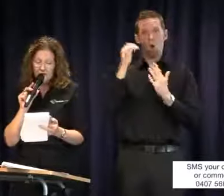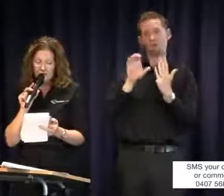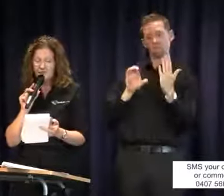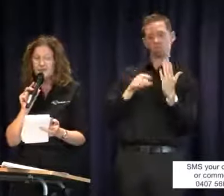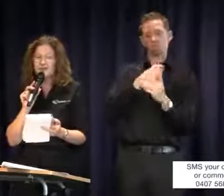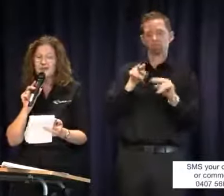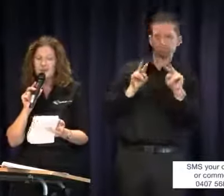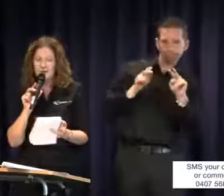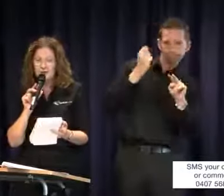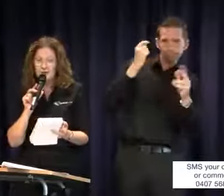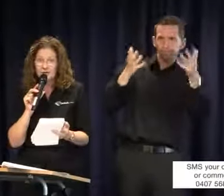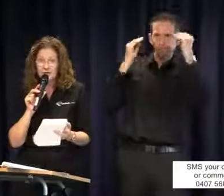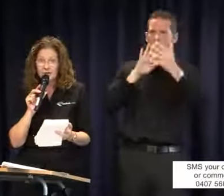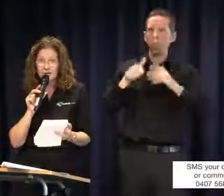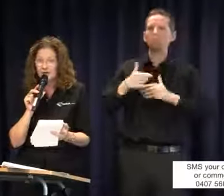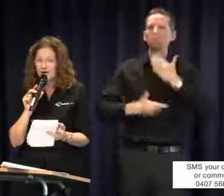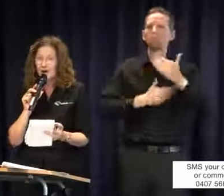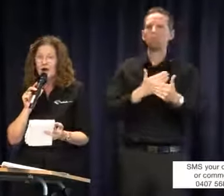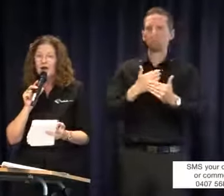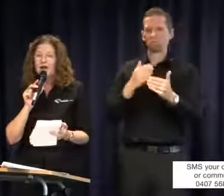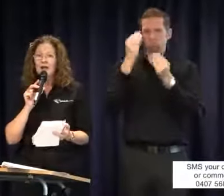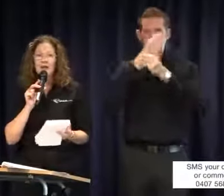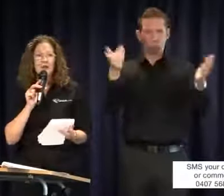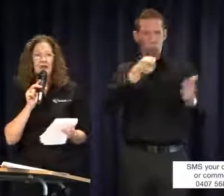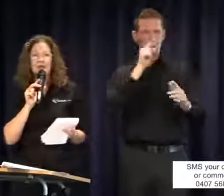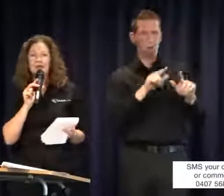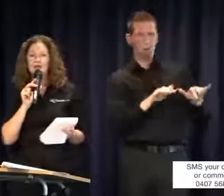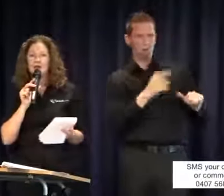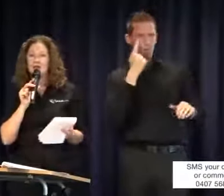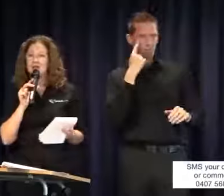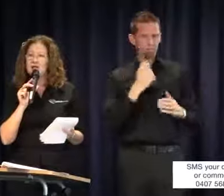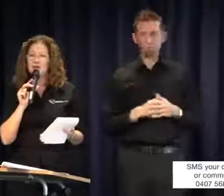they work. So that's another resource for you. Now, do we have any parents here who